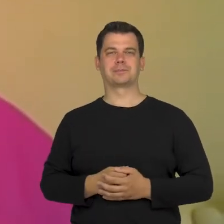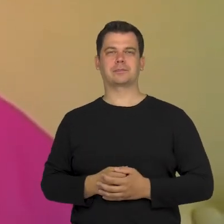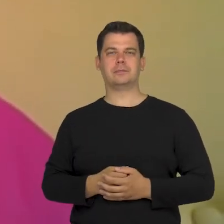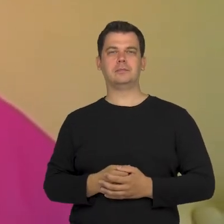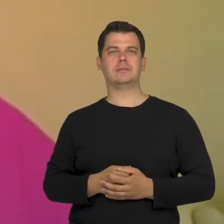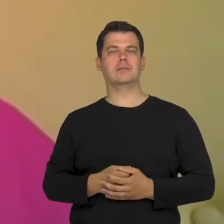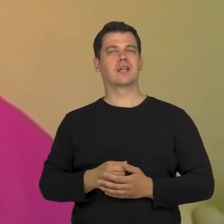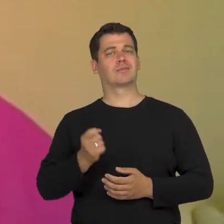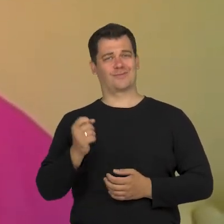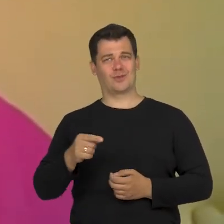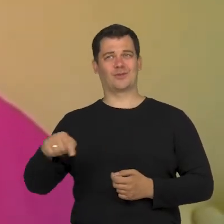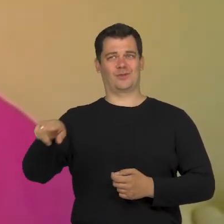So there are people who create